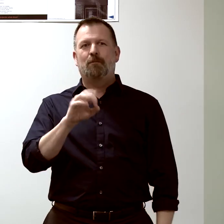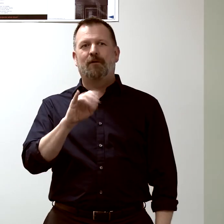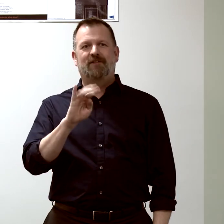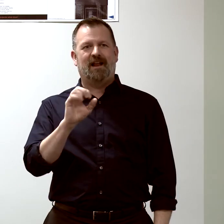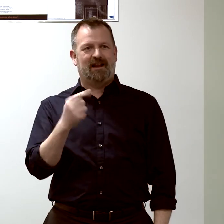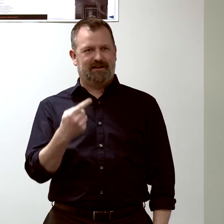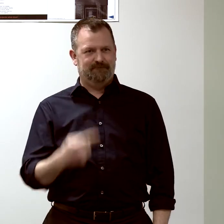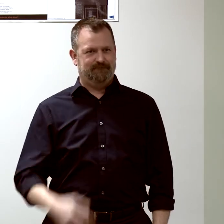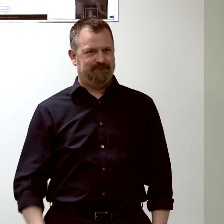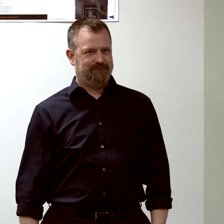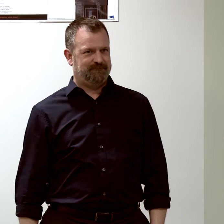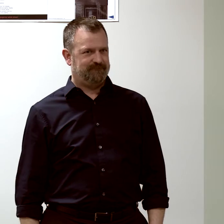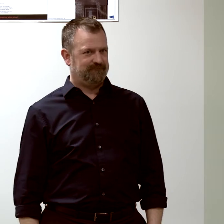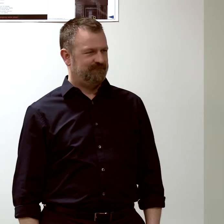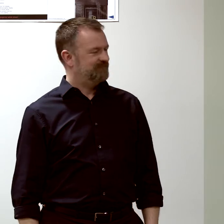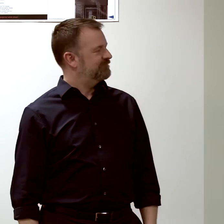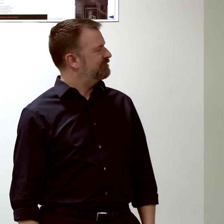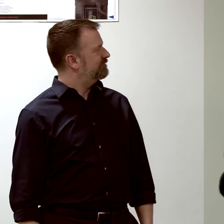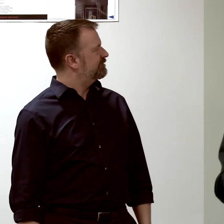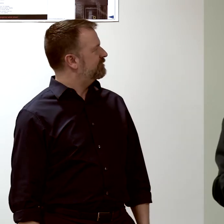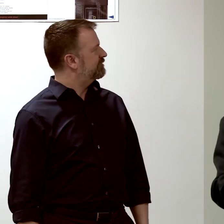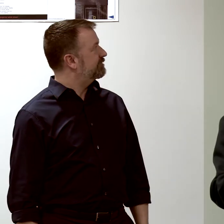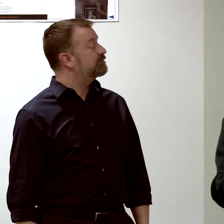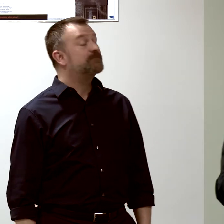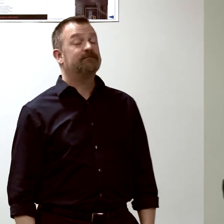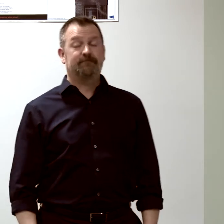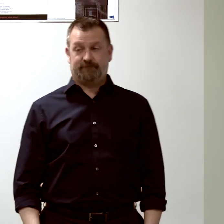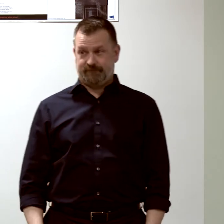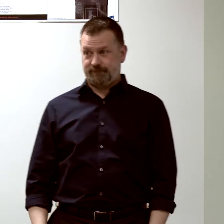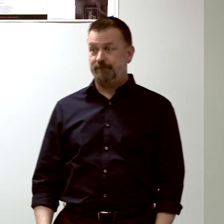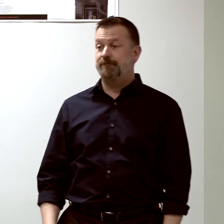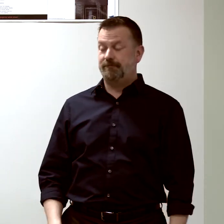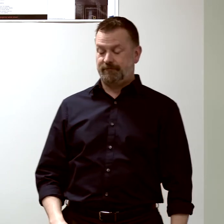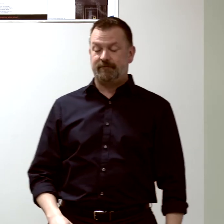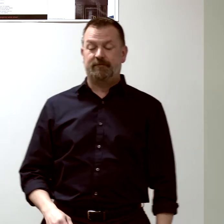So we take the white blood cells that are migrating